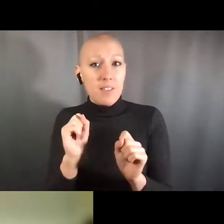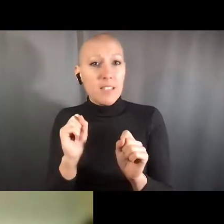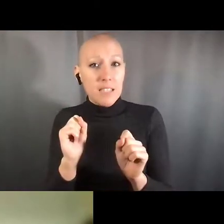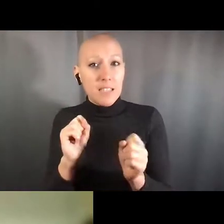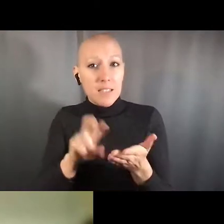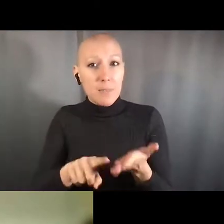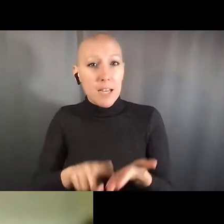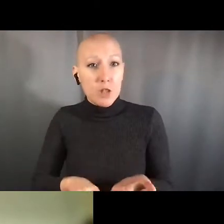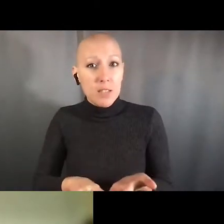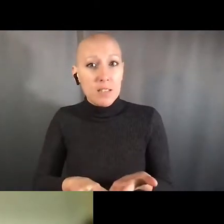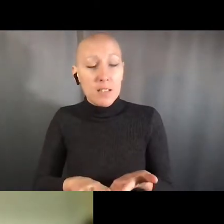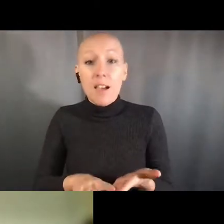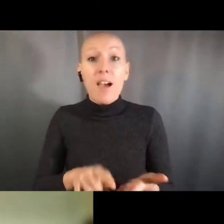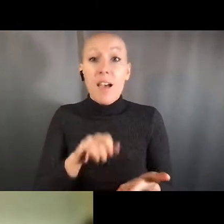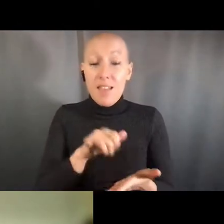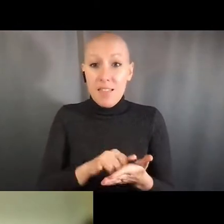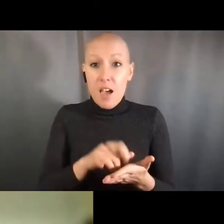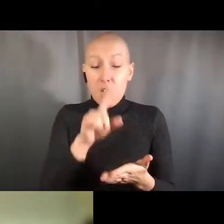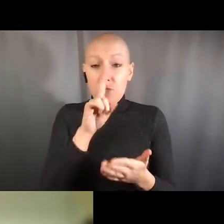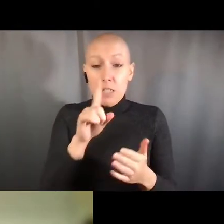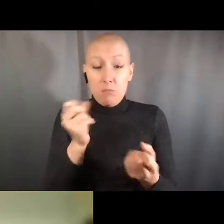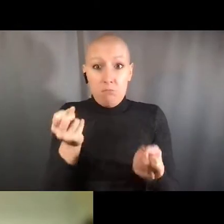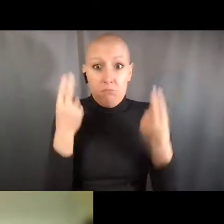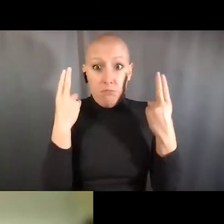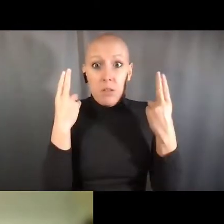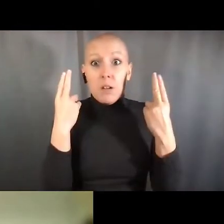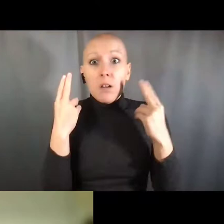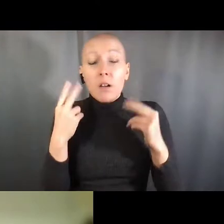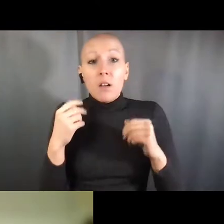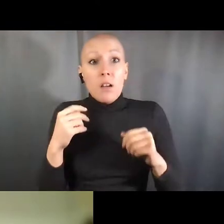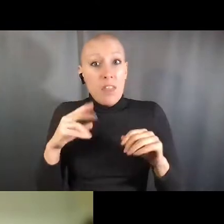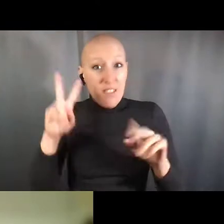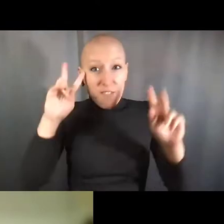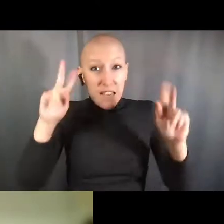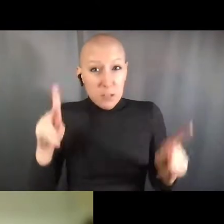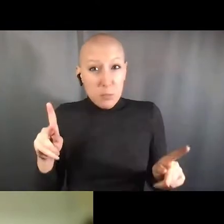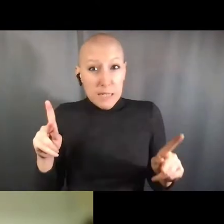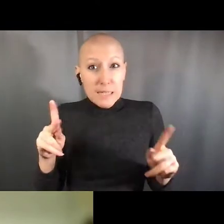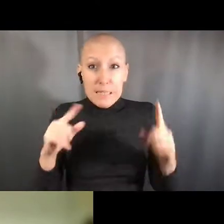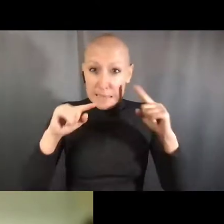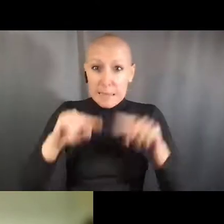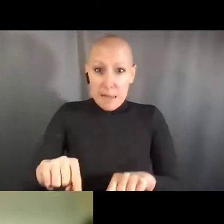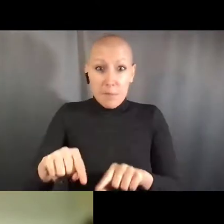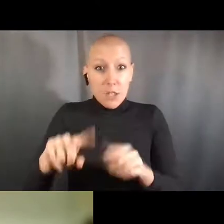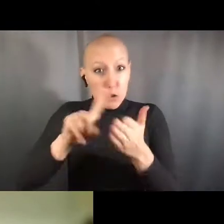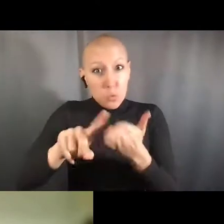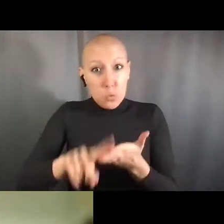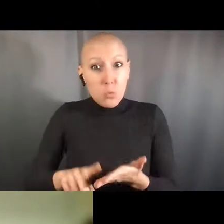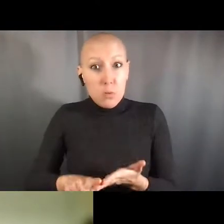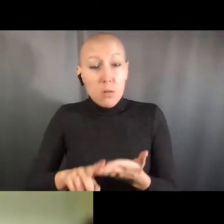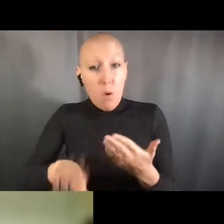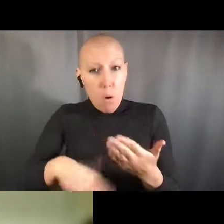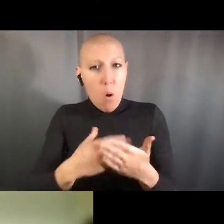that we have to try to help institutions develop these cultures of safety, but any additional thoughts